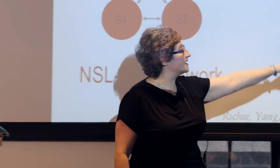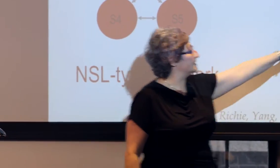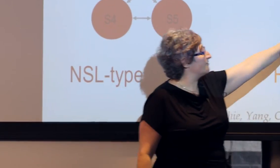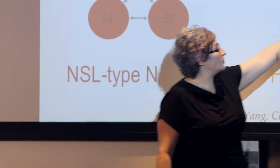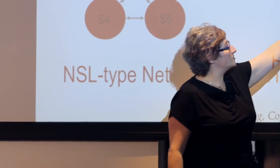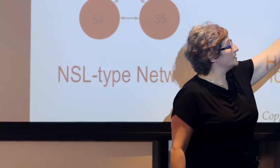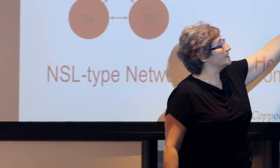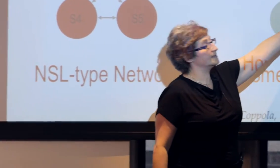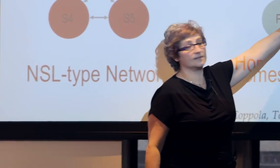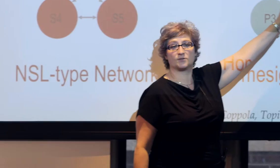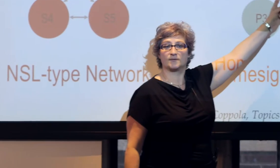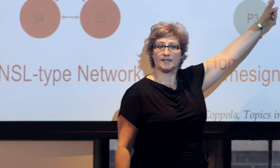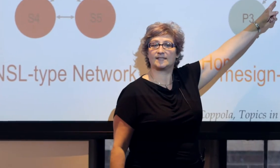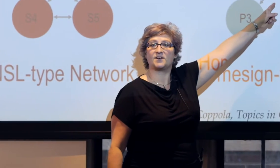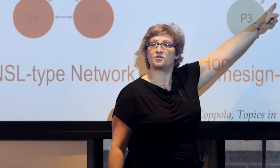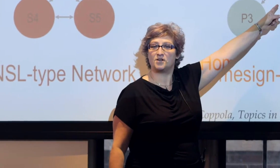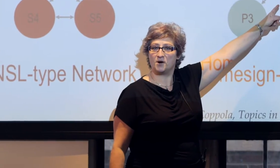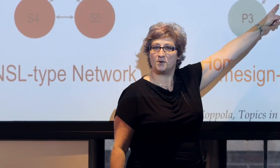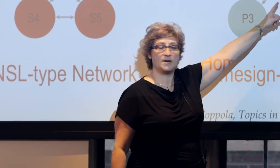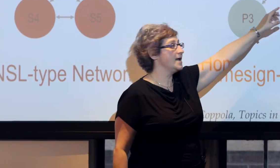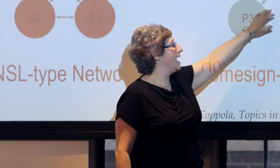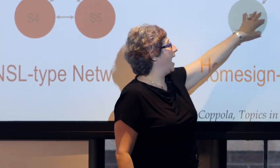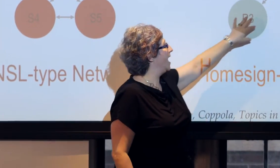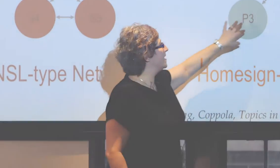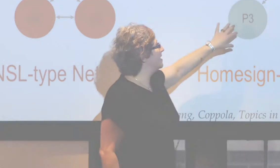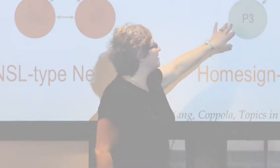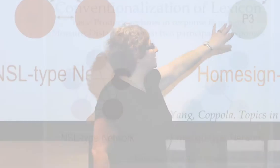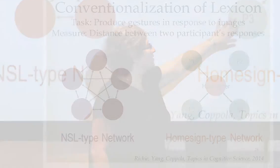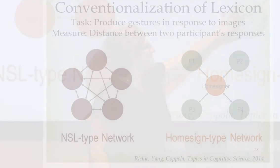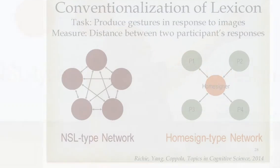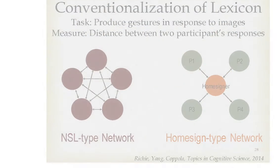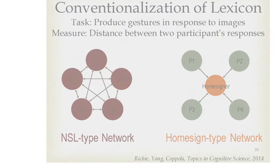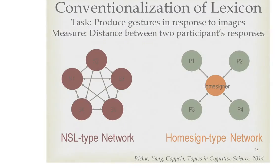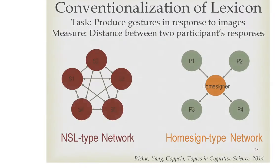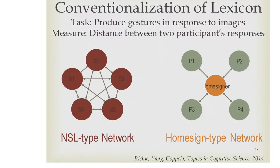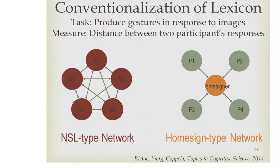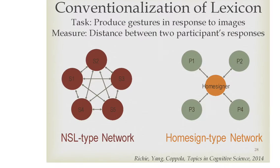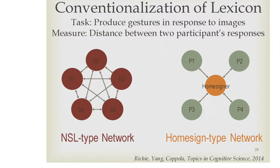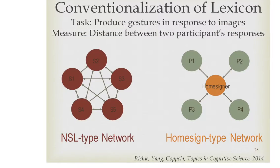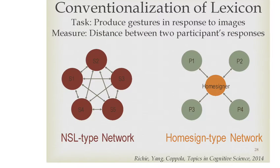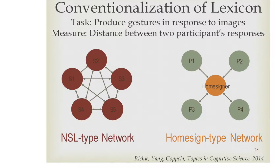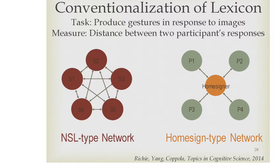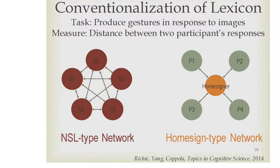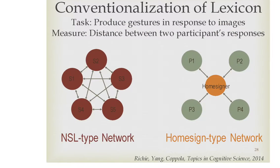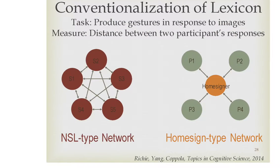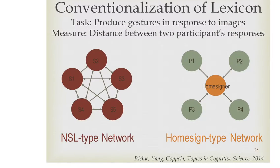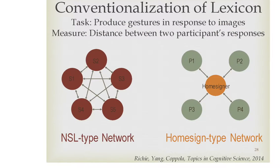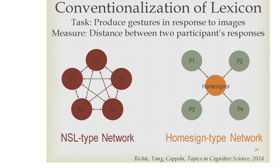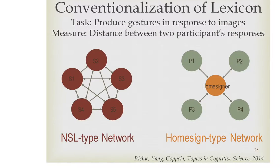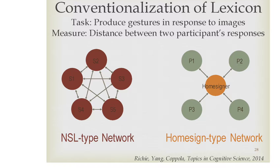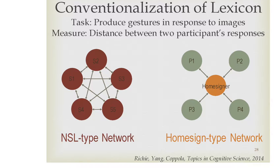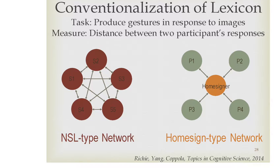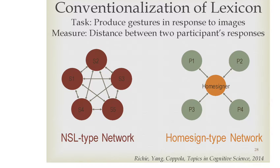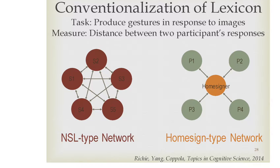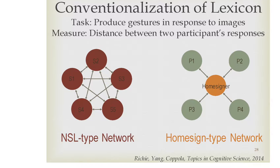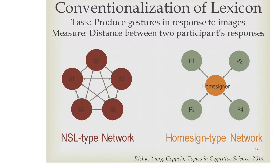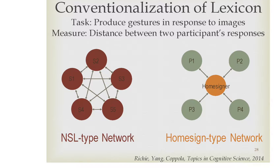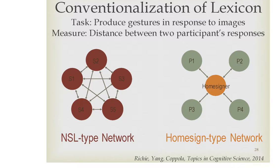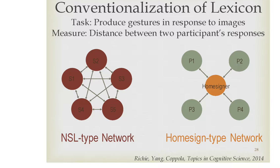where the deaf person is the center node and then they're using that homesign system with each of their communication partners,